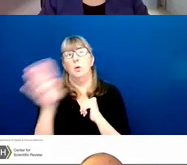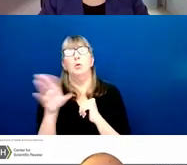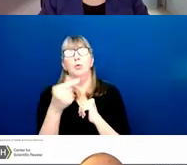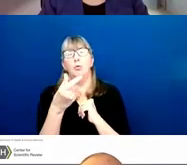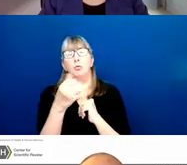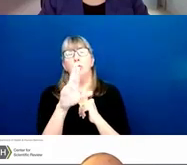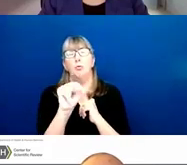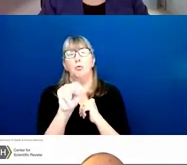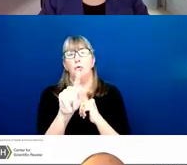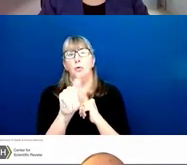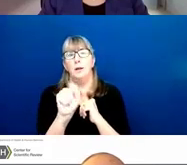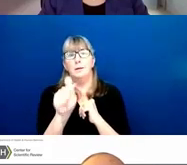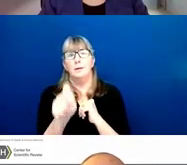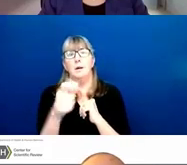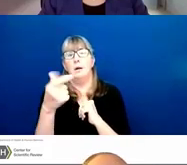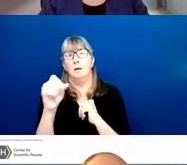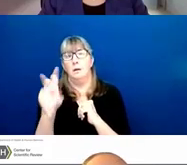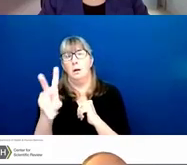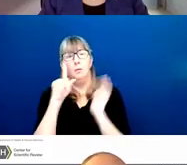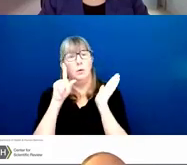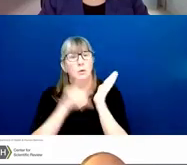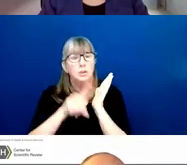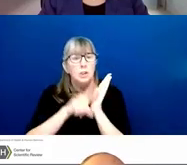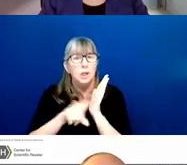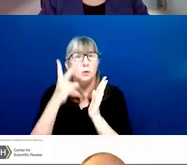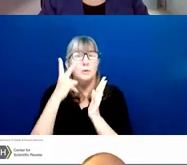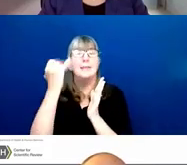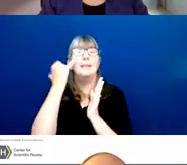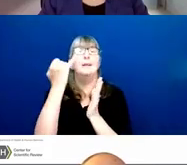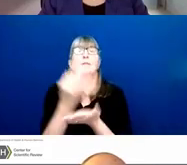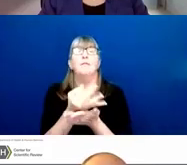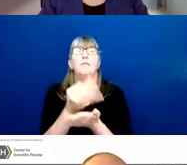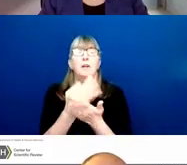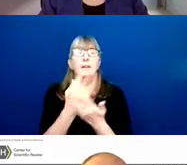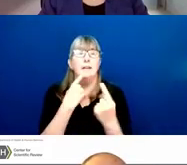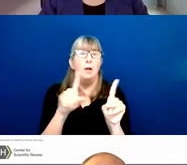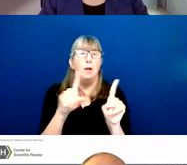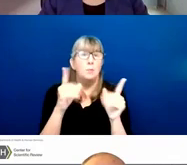Like whether the funding opportunity announcement is open or not, and then it's retrieved by the NIH.